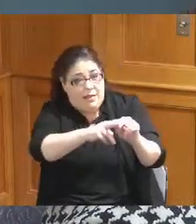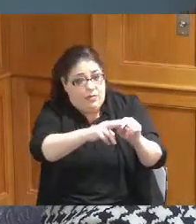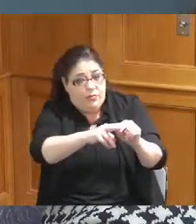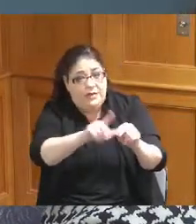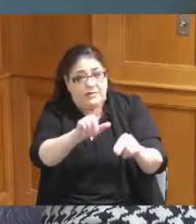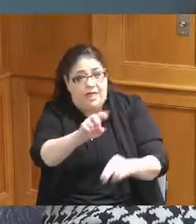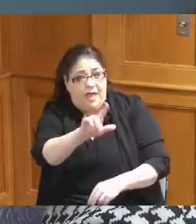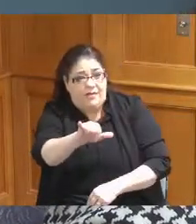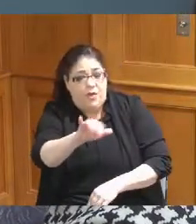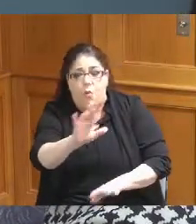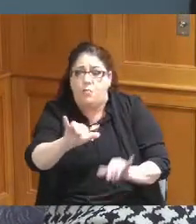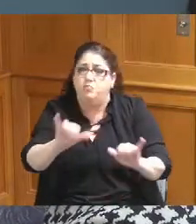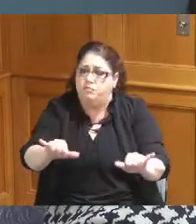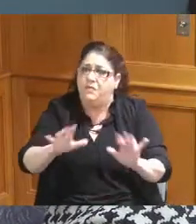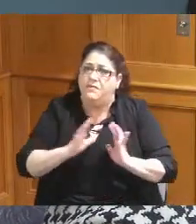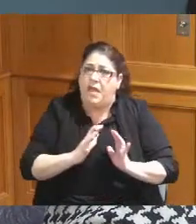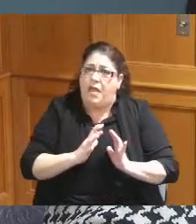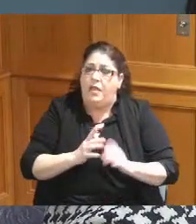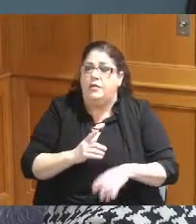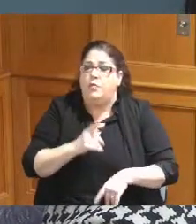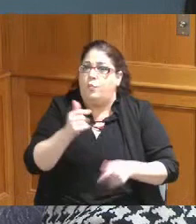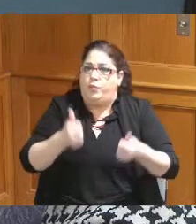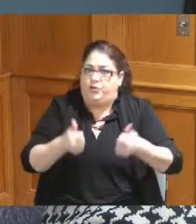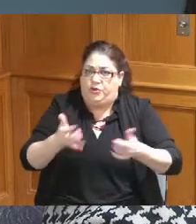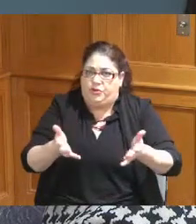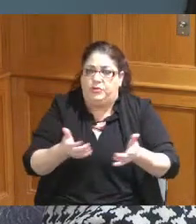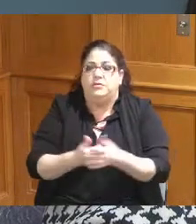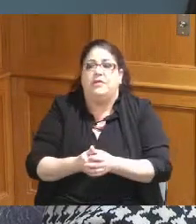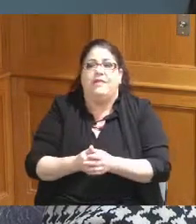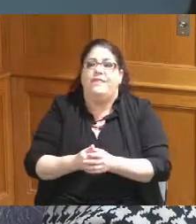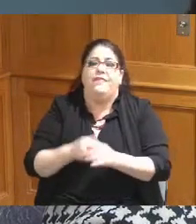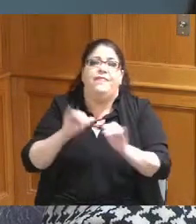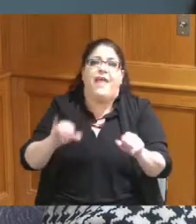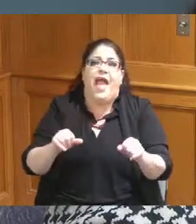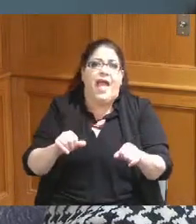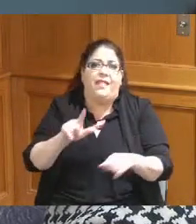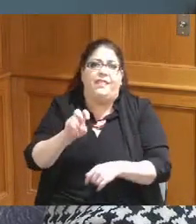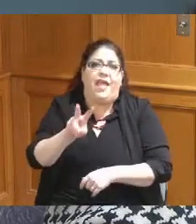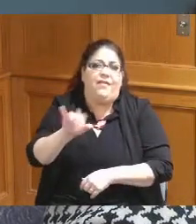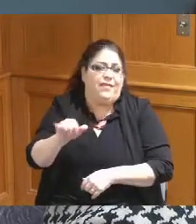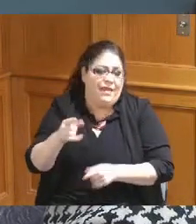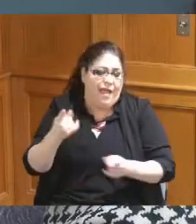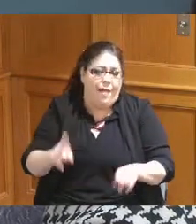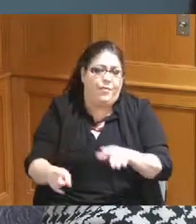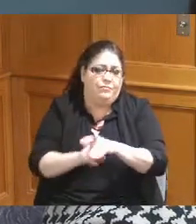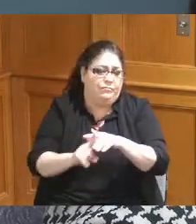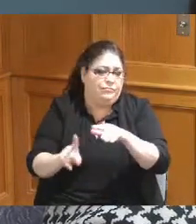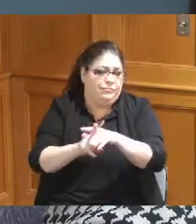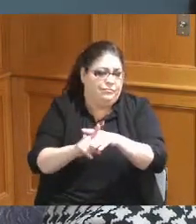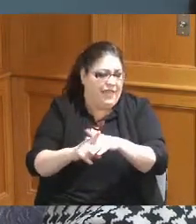stay the same and this is a continued Levy that comes up every five years that's what I thought